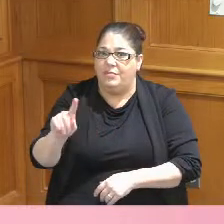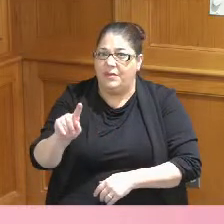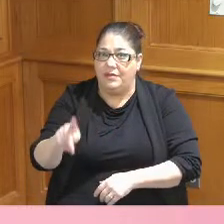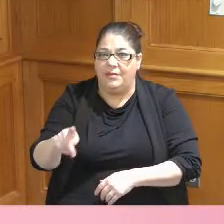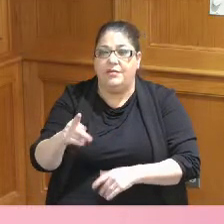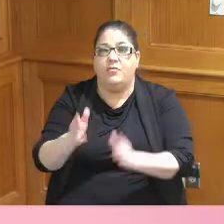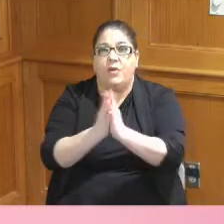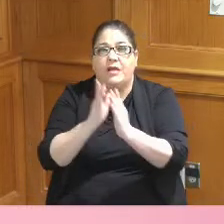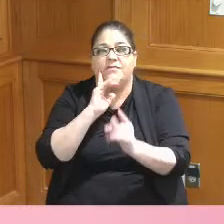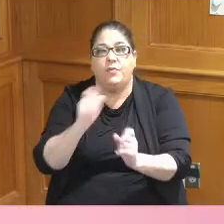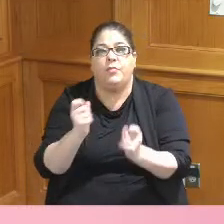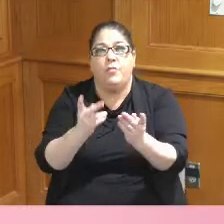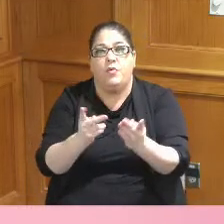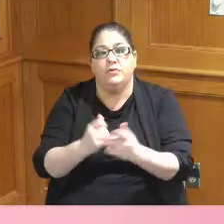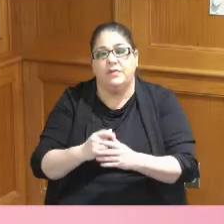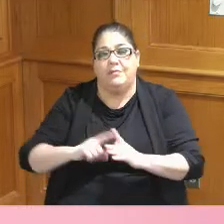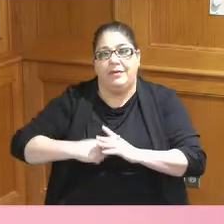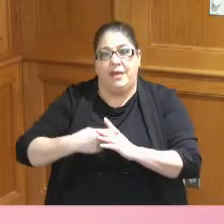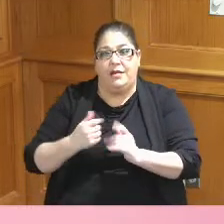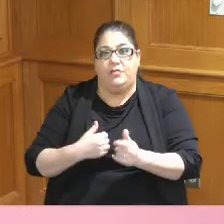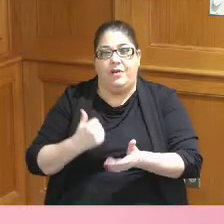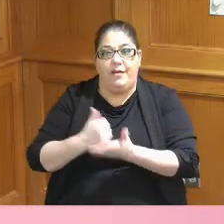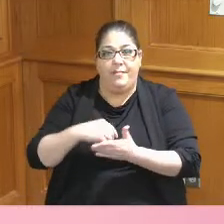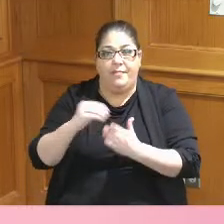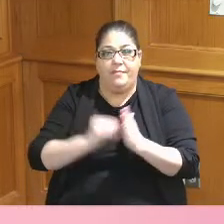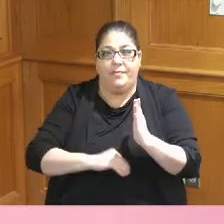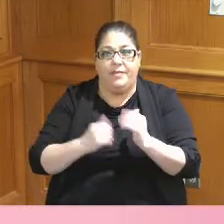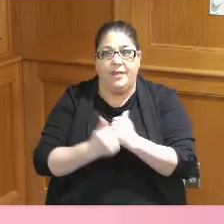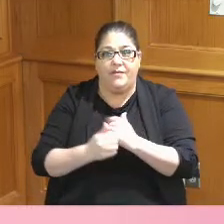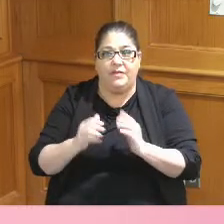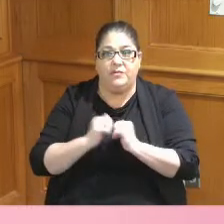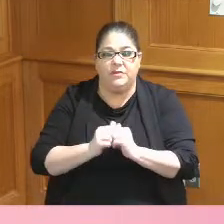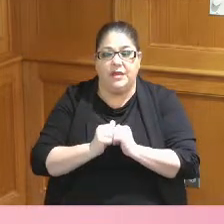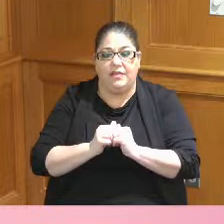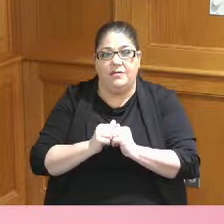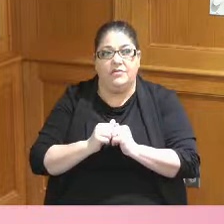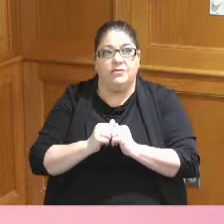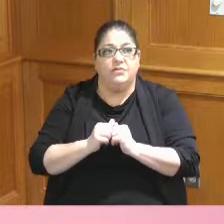the beginning especially helping us put that together to pull bring a consultant on board